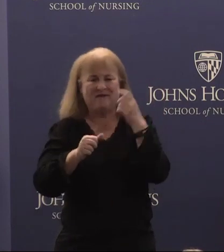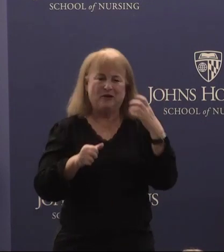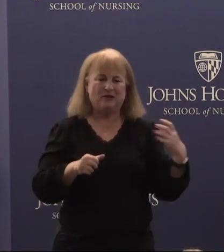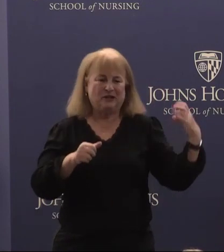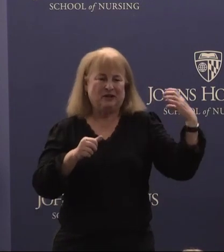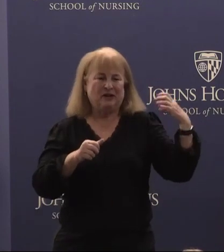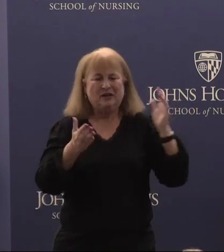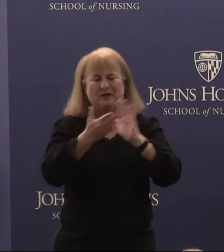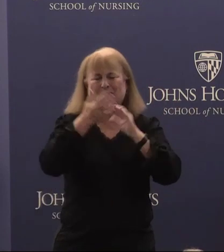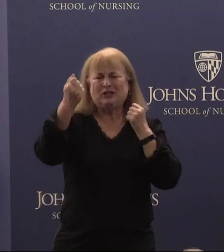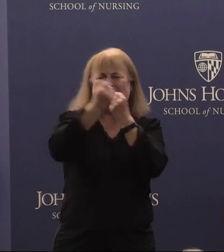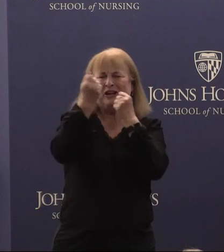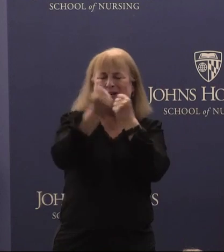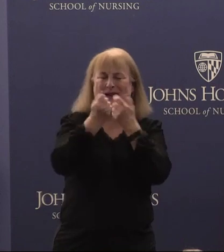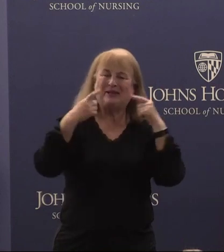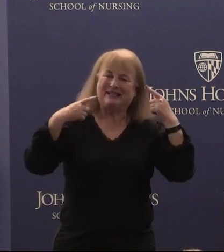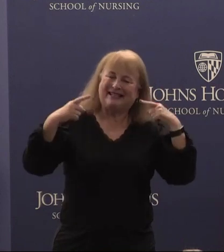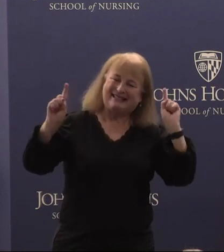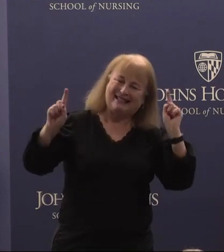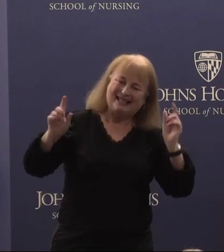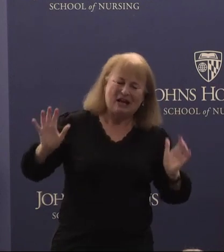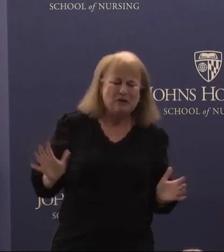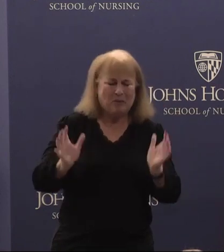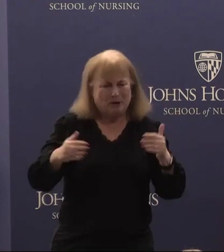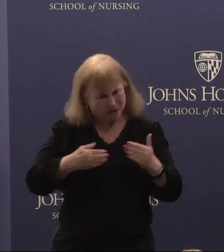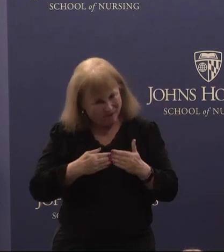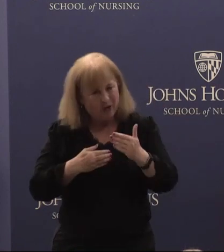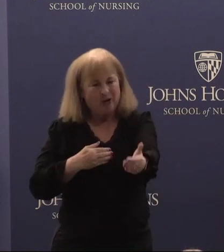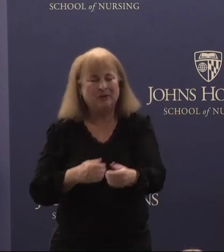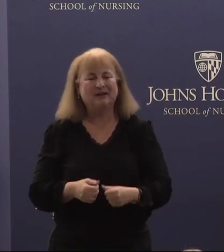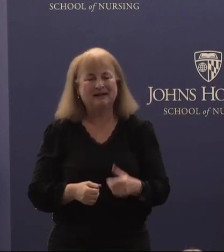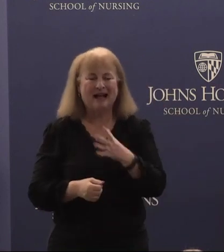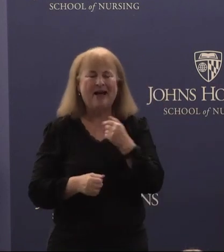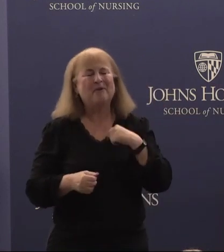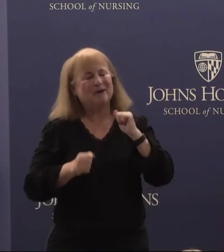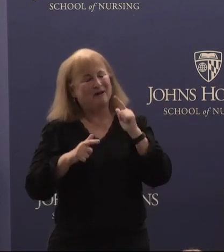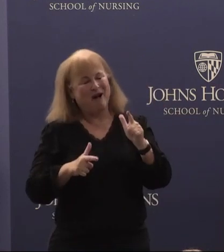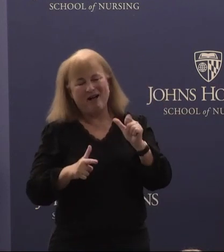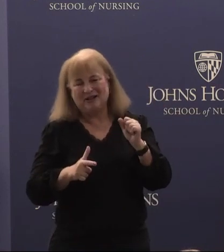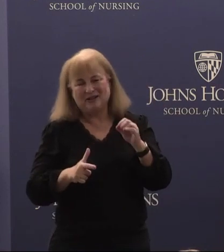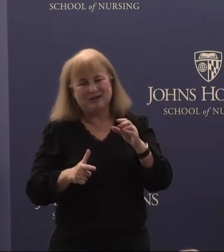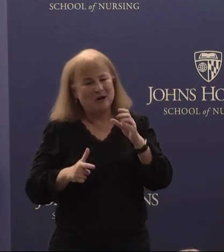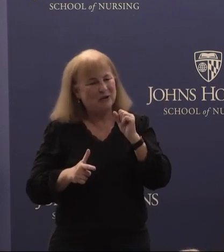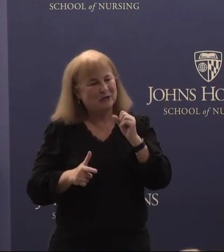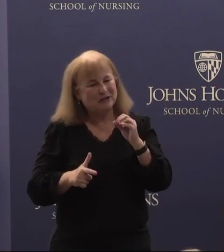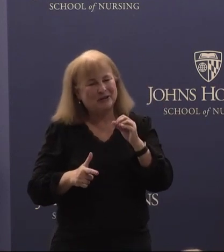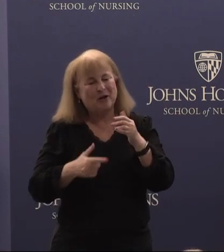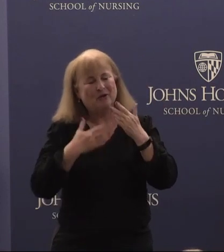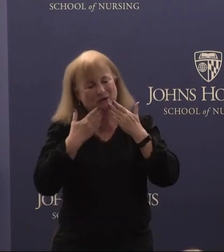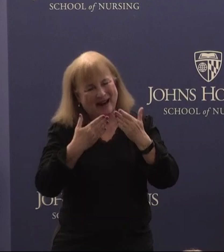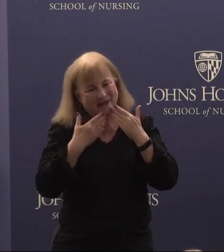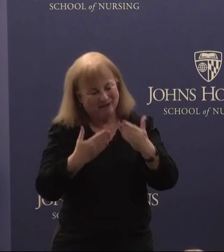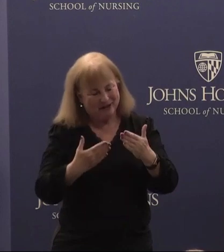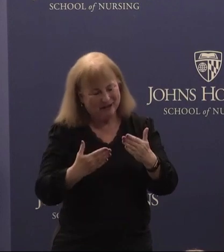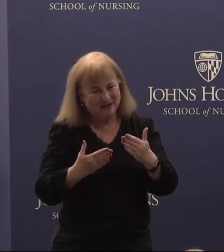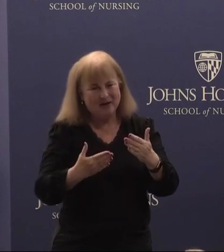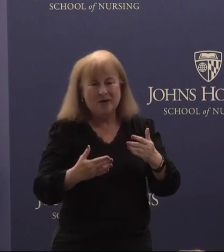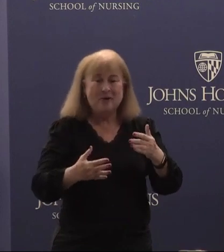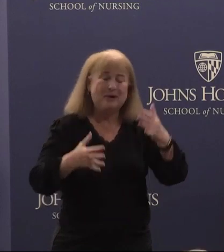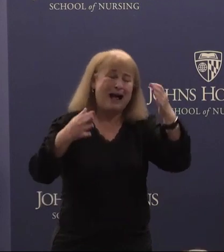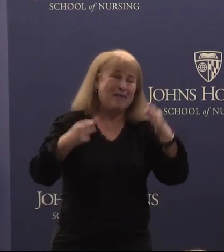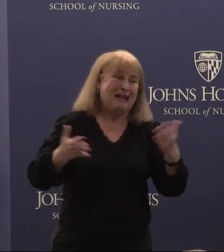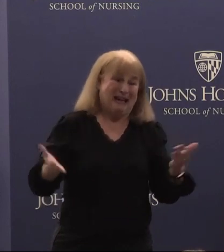successes and to push us forward and we are all just so so grateful. We are absolutely here today